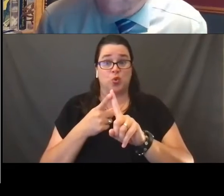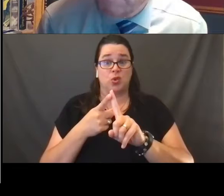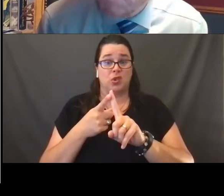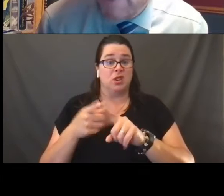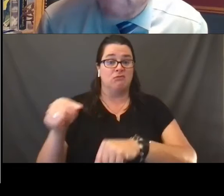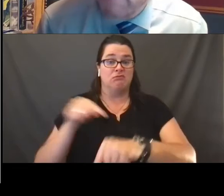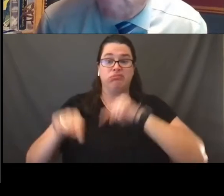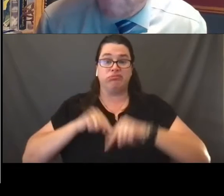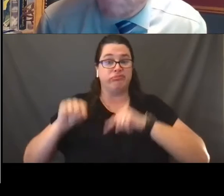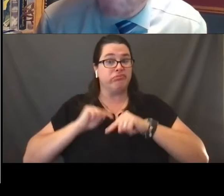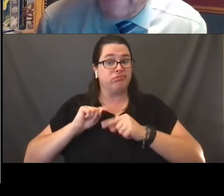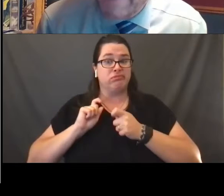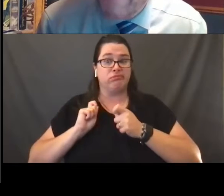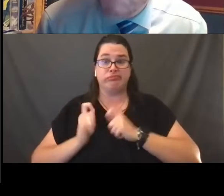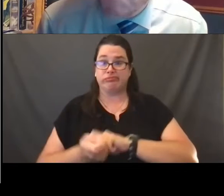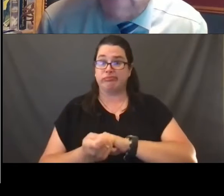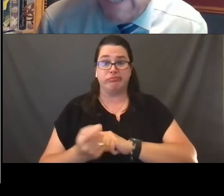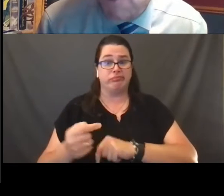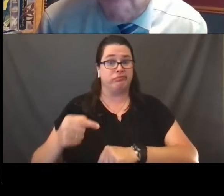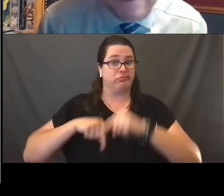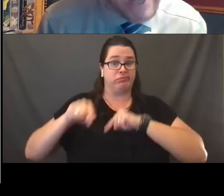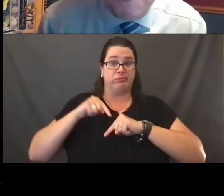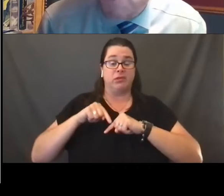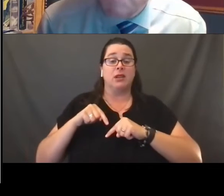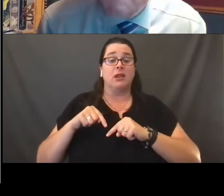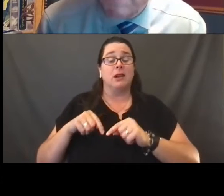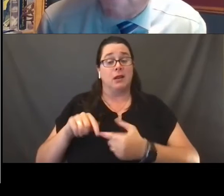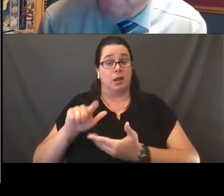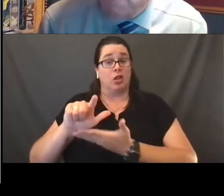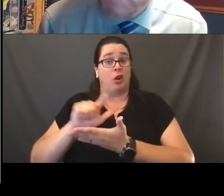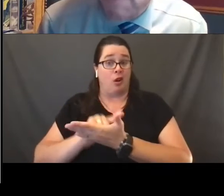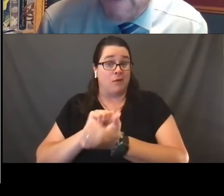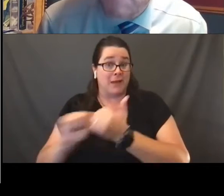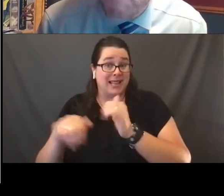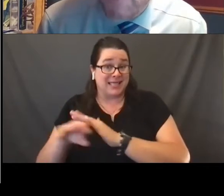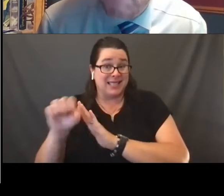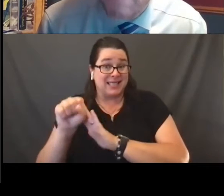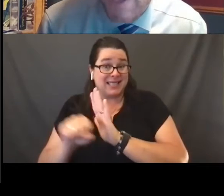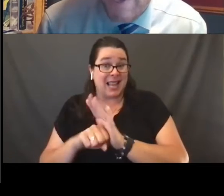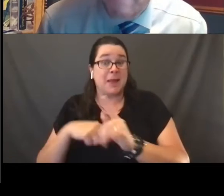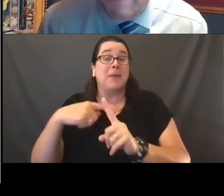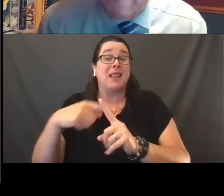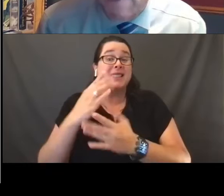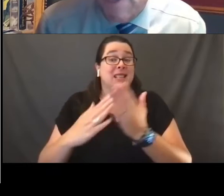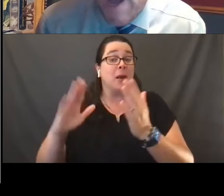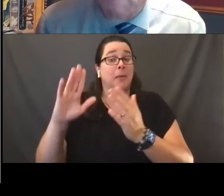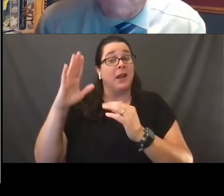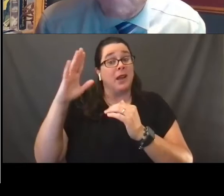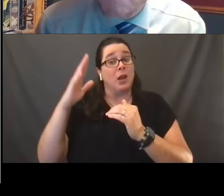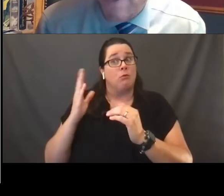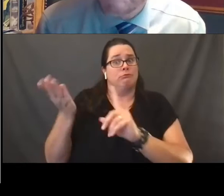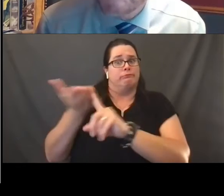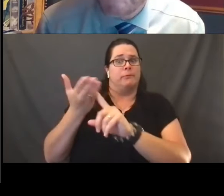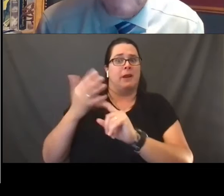to do it legislatively, principally in the states but not exclusively, also sometimes in the federal and the Congress as well.